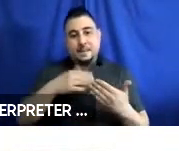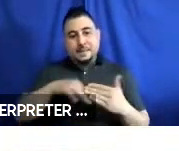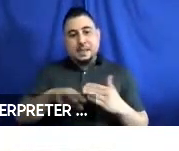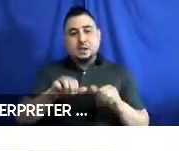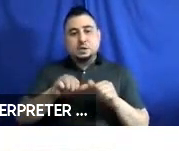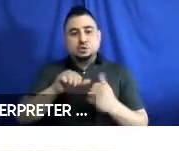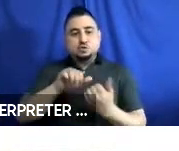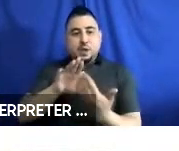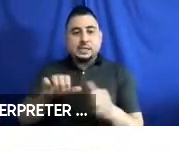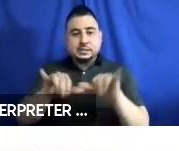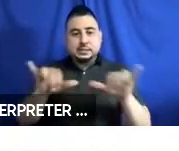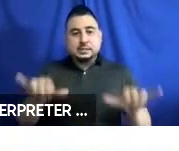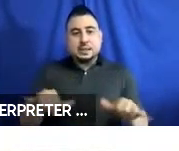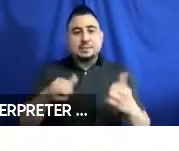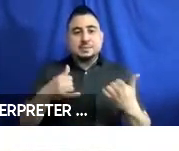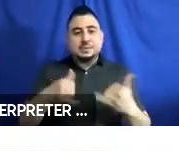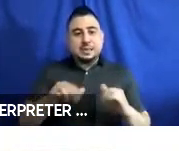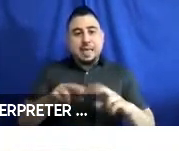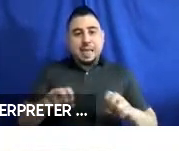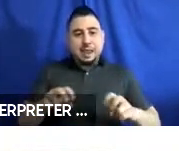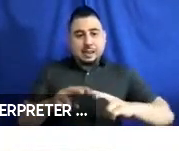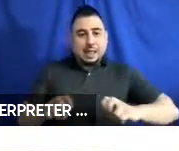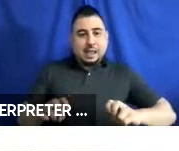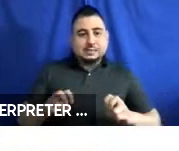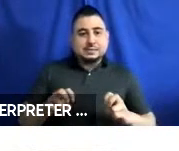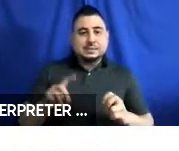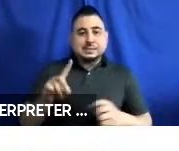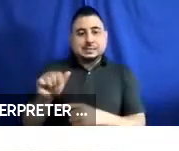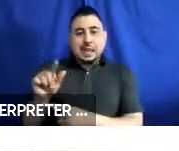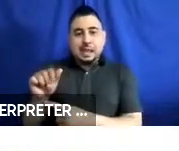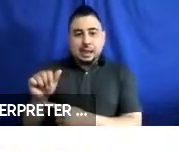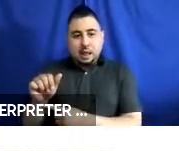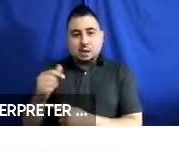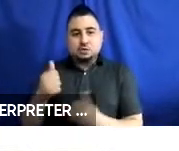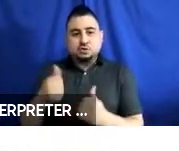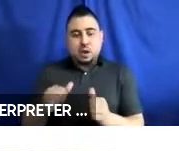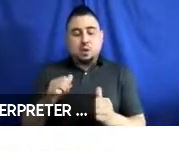still working on analyzing that data. What we were trying to do with our volunteer testing